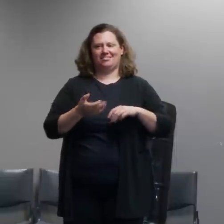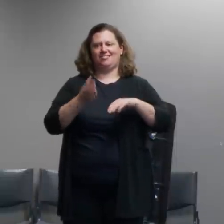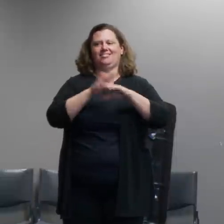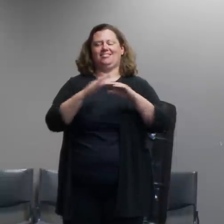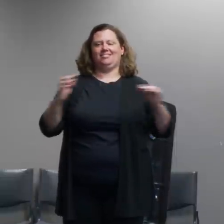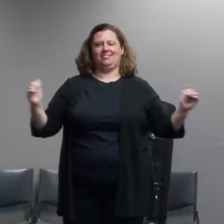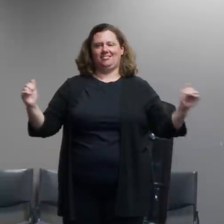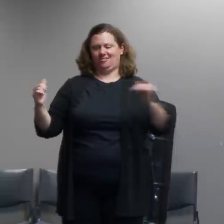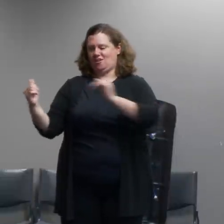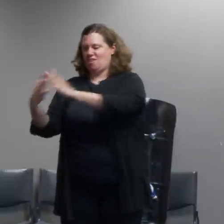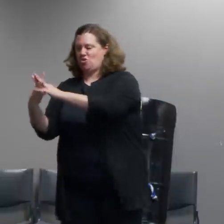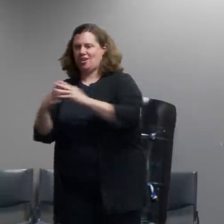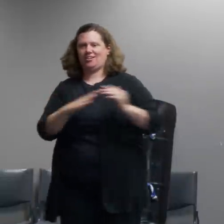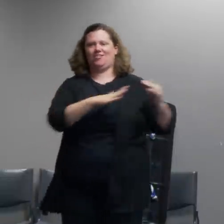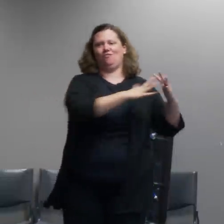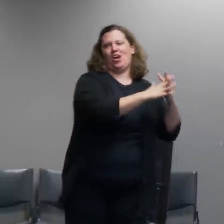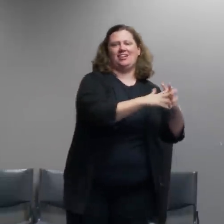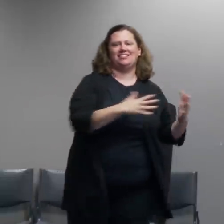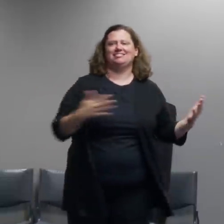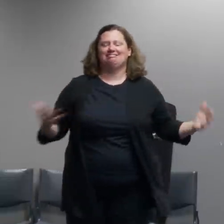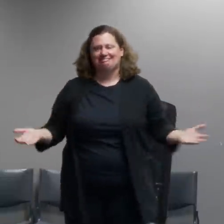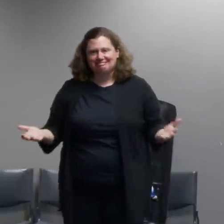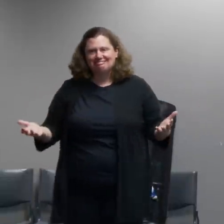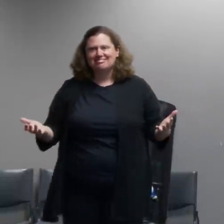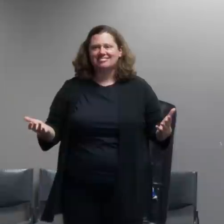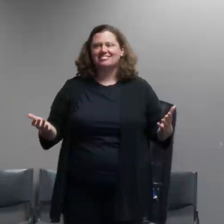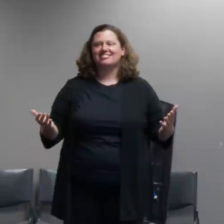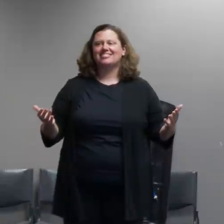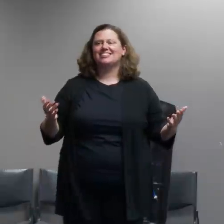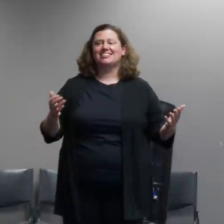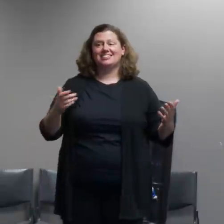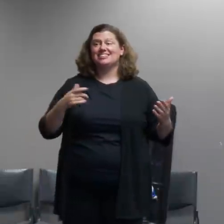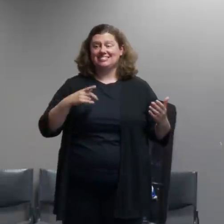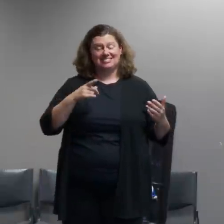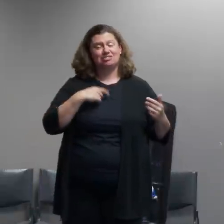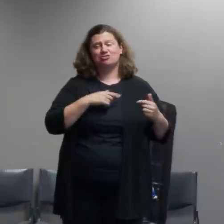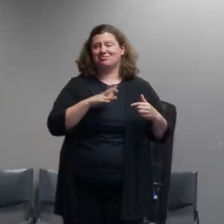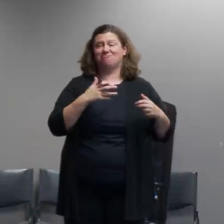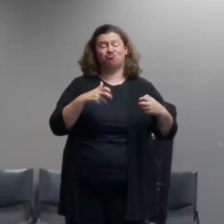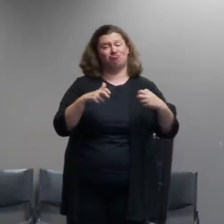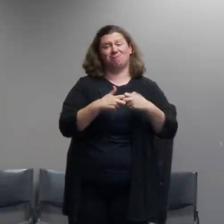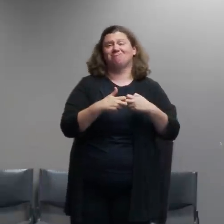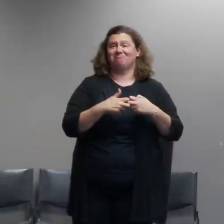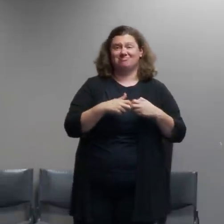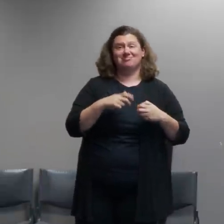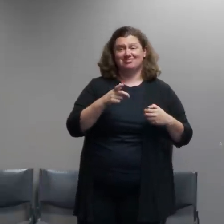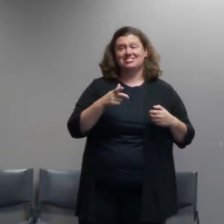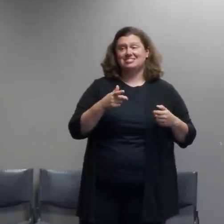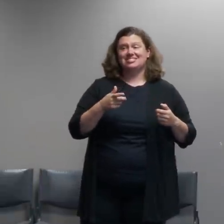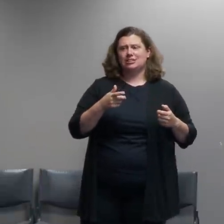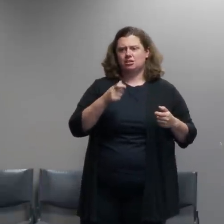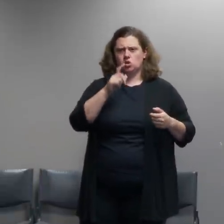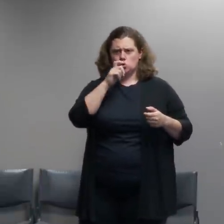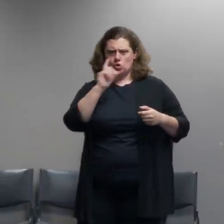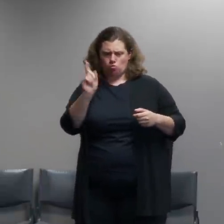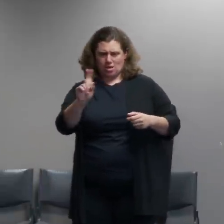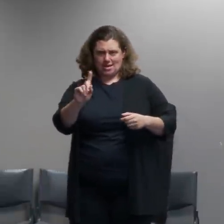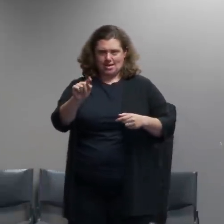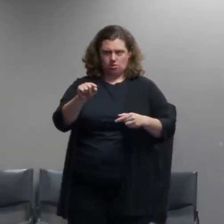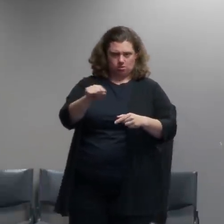when we try to do that and and it makes it very challenging to take those people out of that crowd in the moment